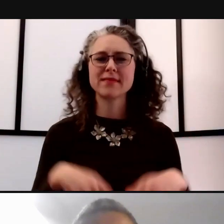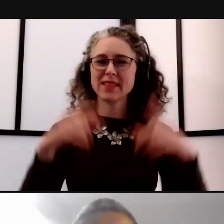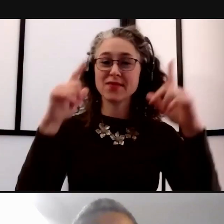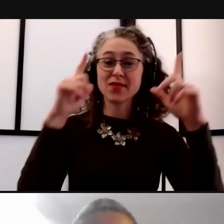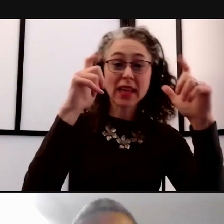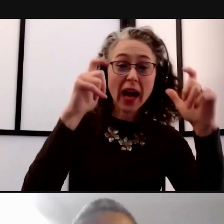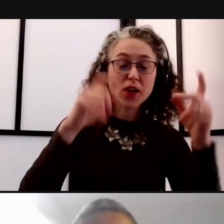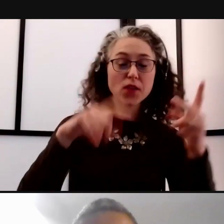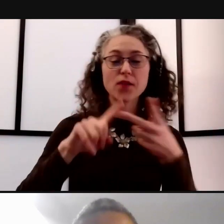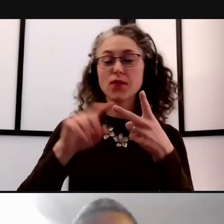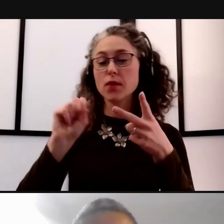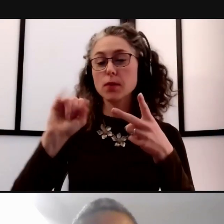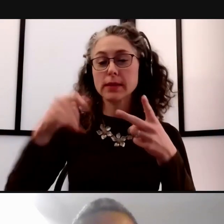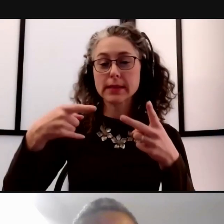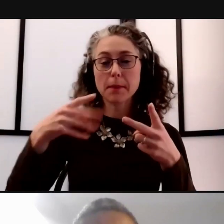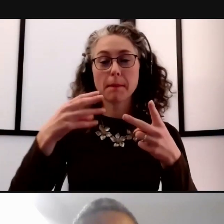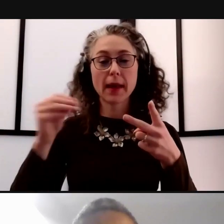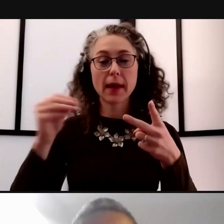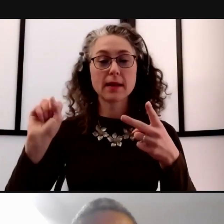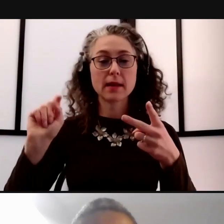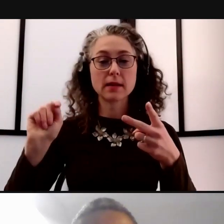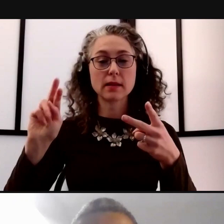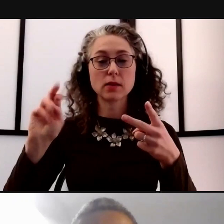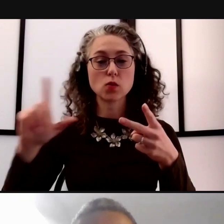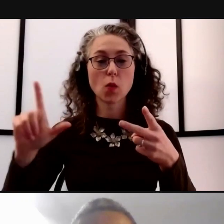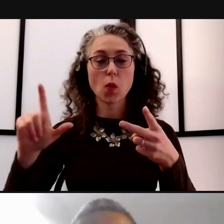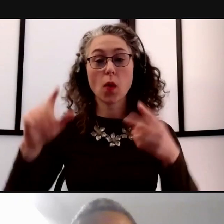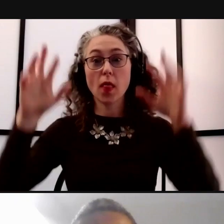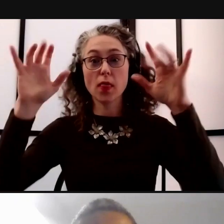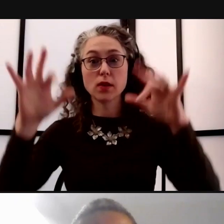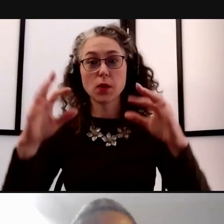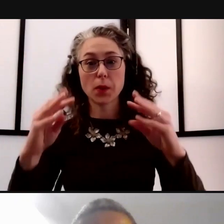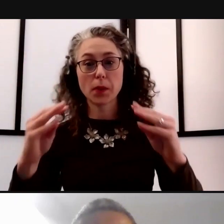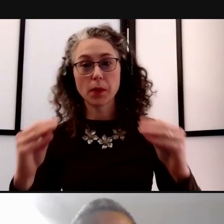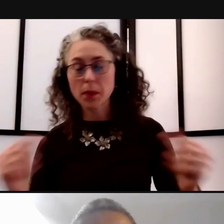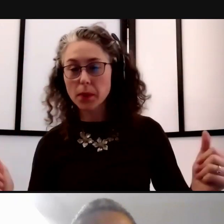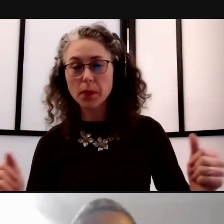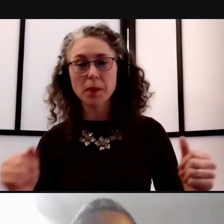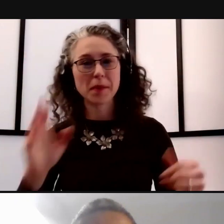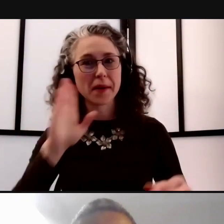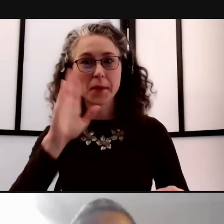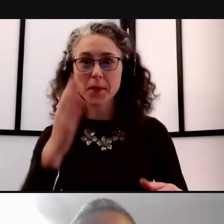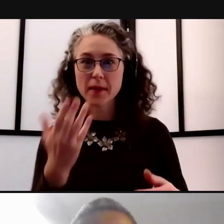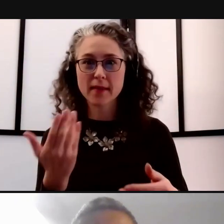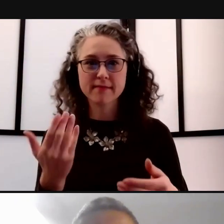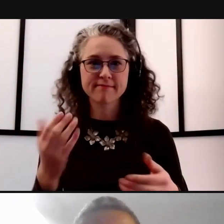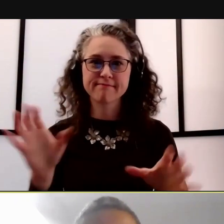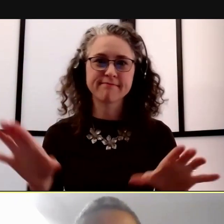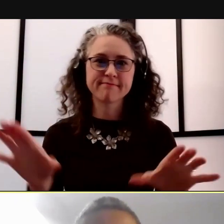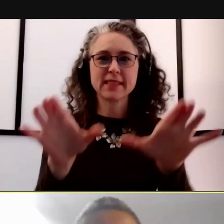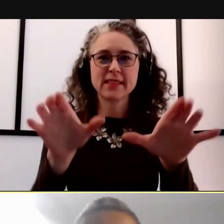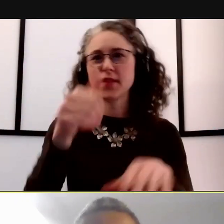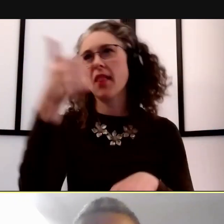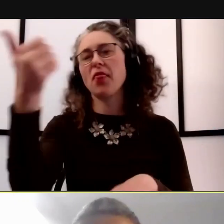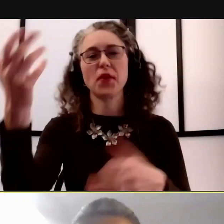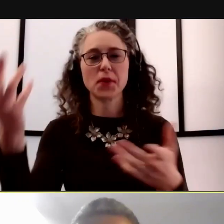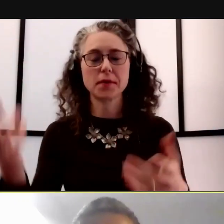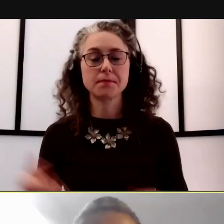slidding, the snow is melting away, but then there'll be the next outdoor activity. The only thing, Preeti, I mentioned is through